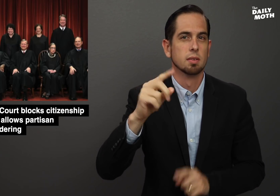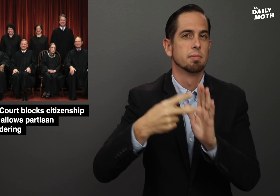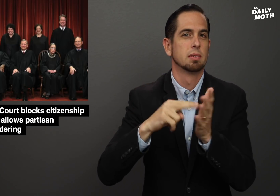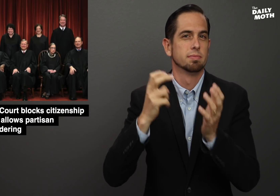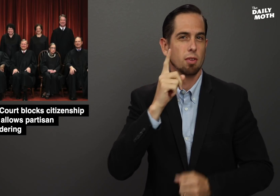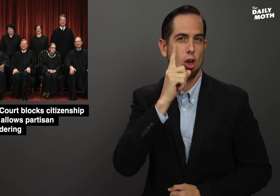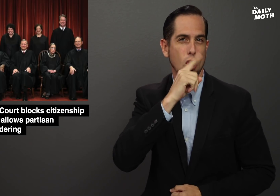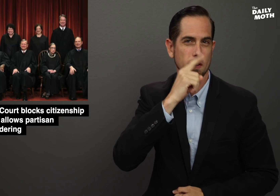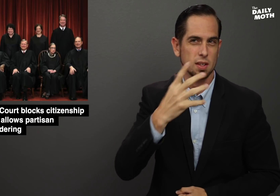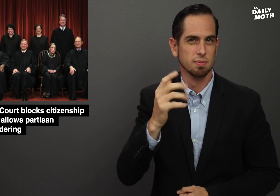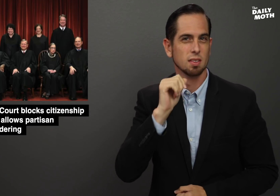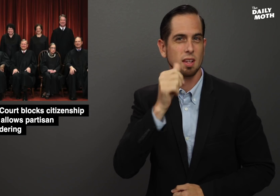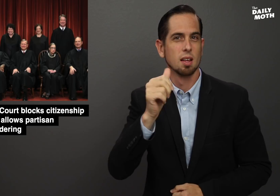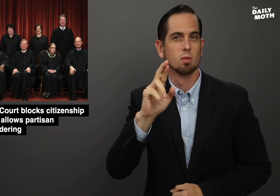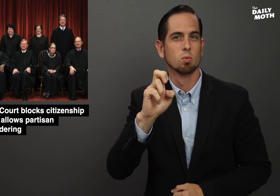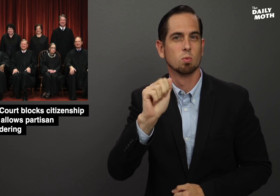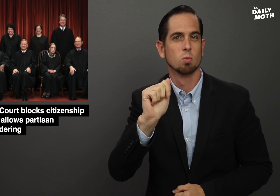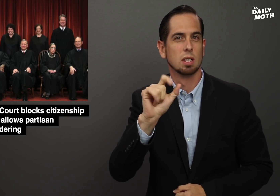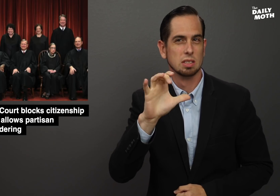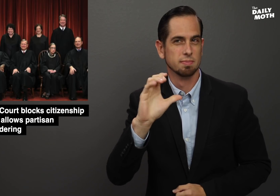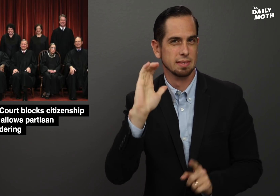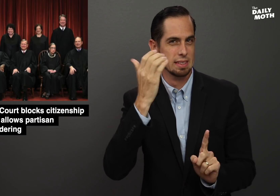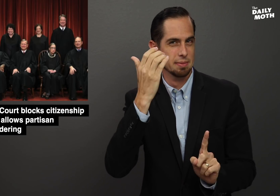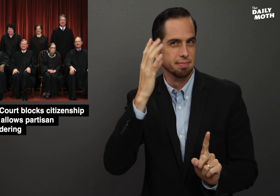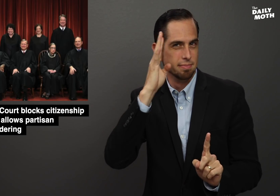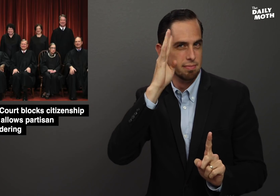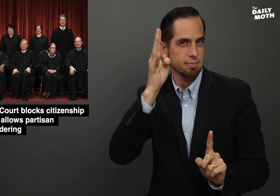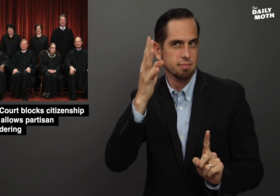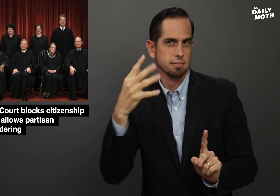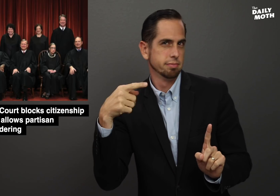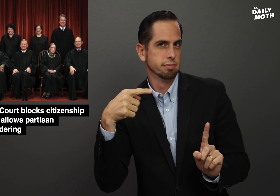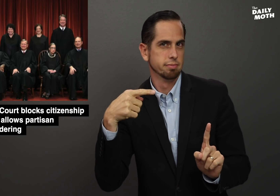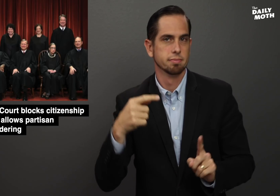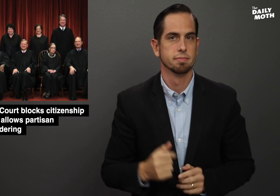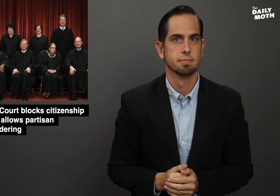which means artificial, unrealistic, or made-up.